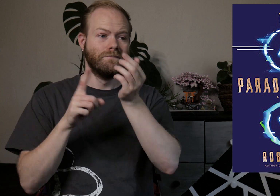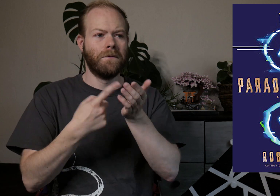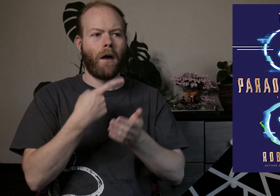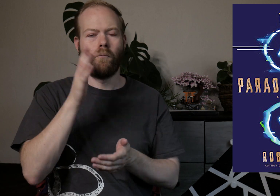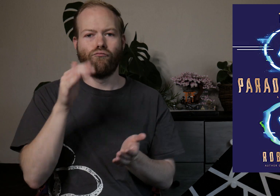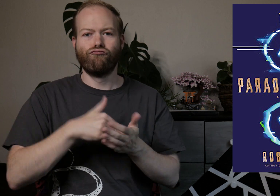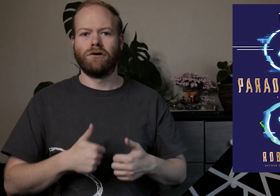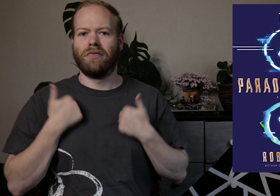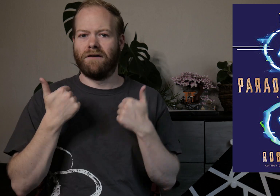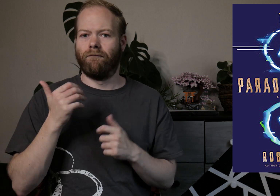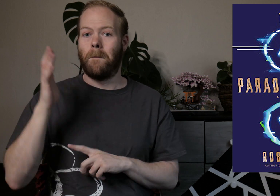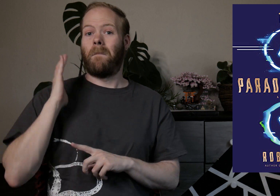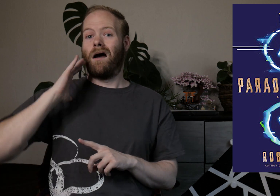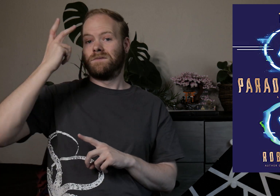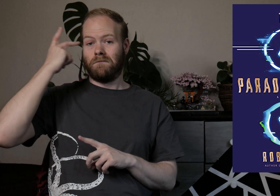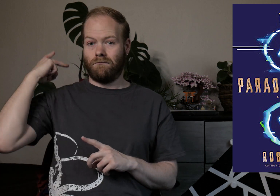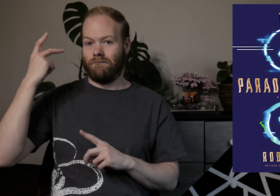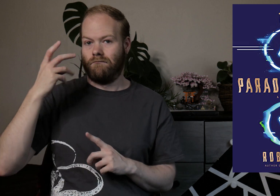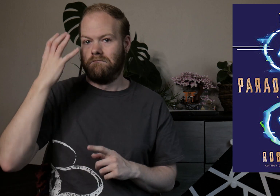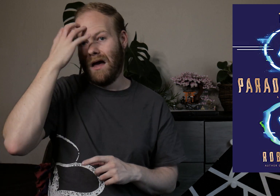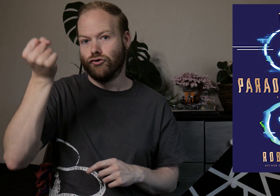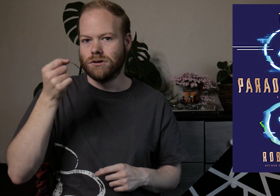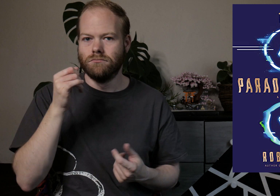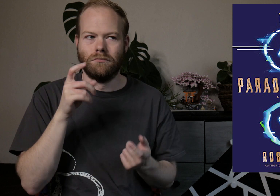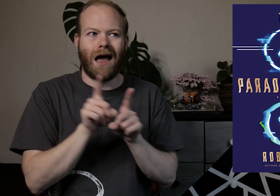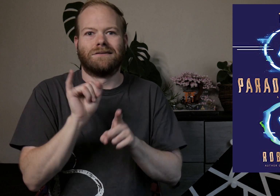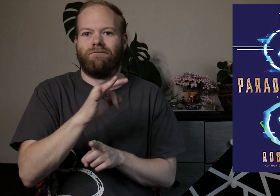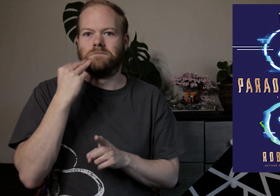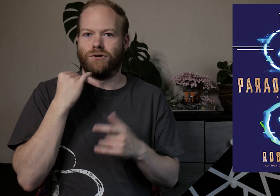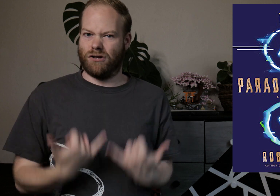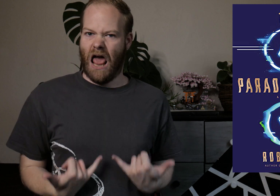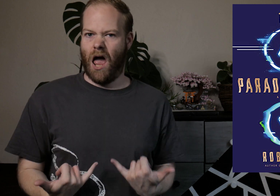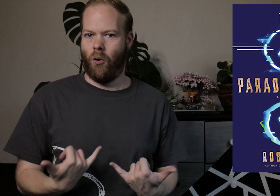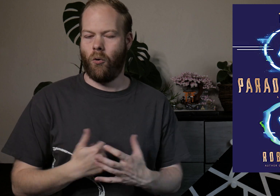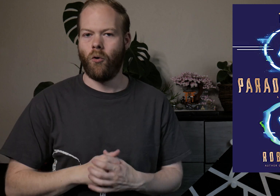Sometimes, she’ll relive past memories as if she was experiencing them in the present.